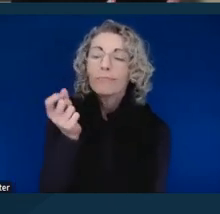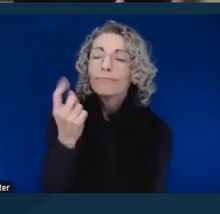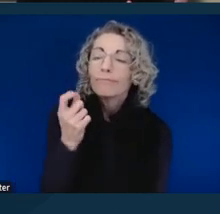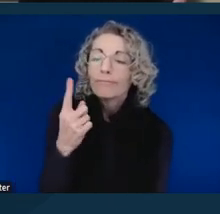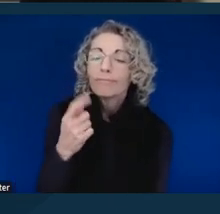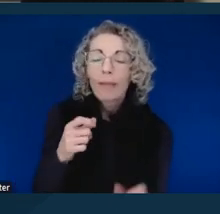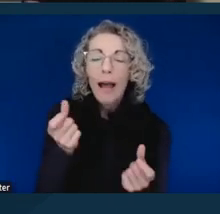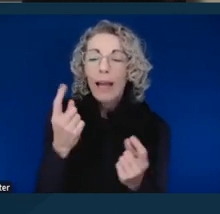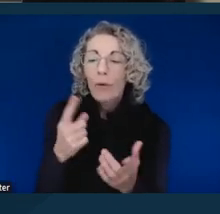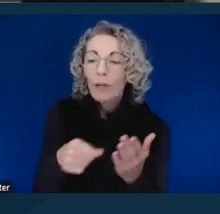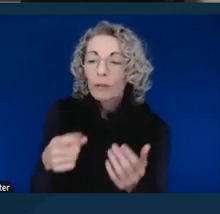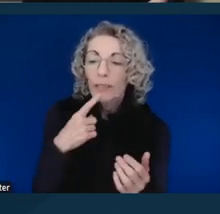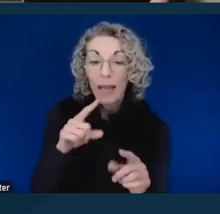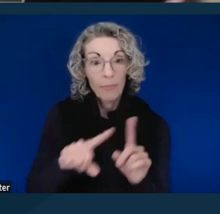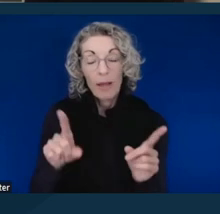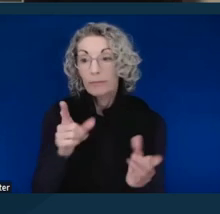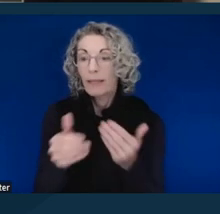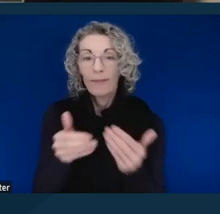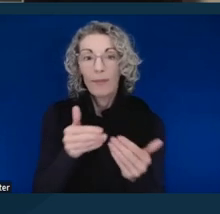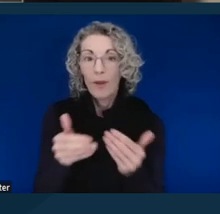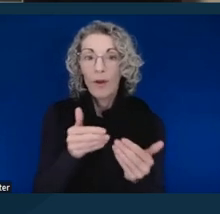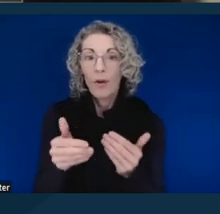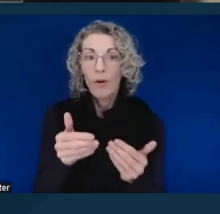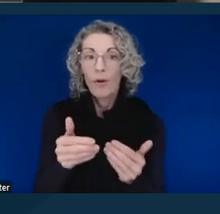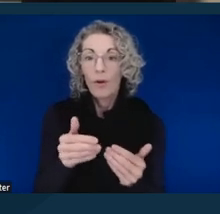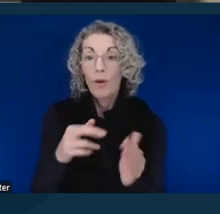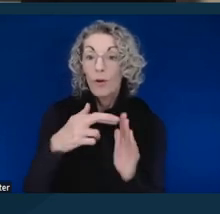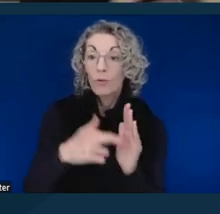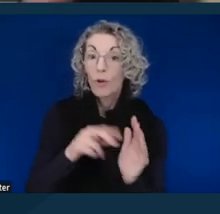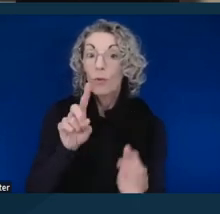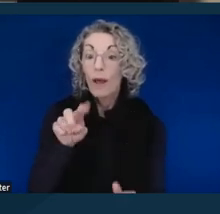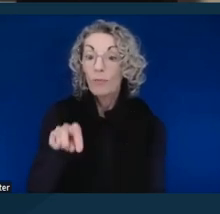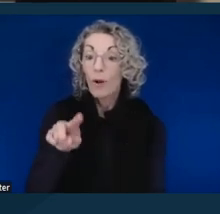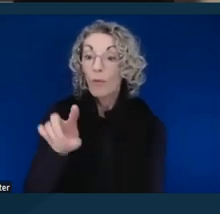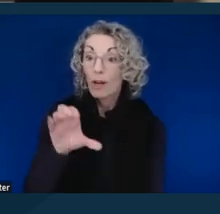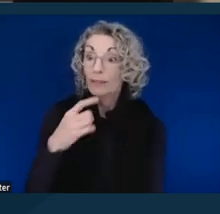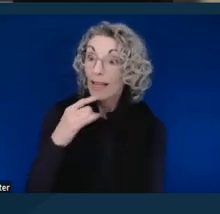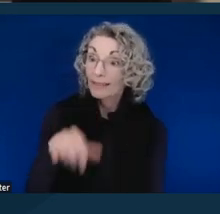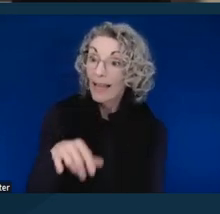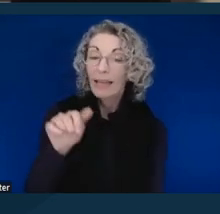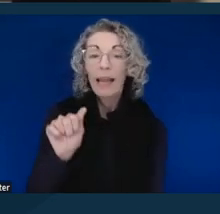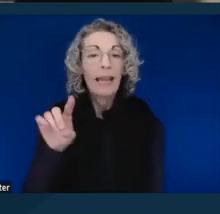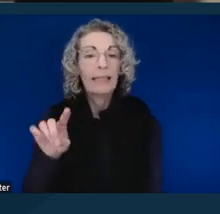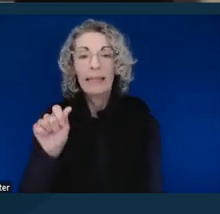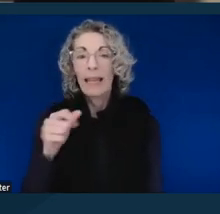However, even though rule says that, the ADA has no requirement in it.